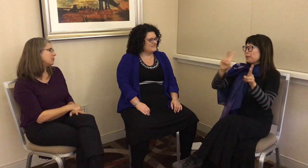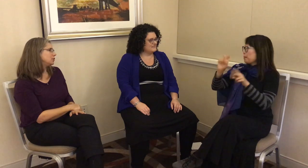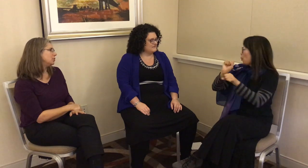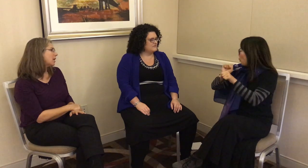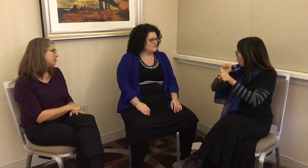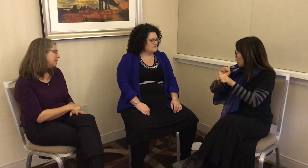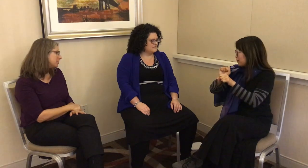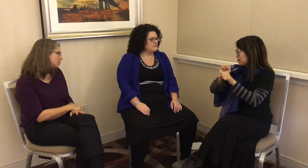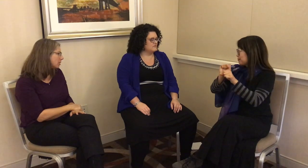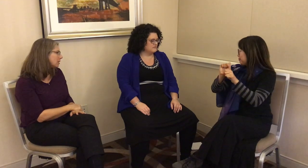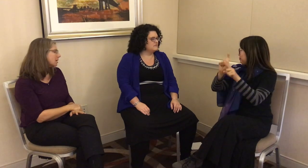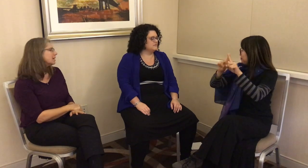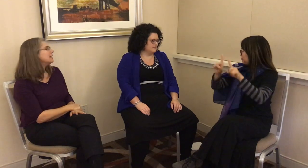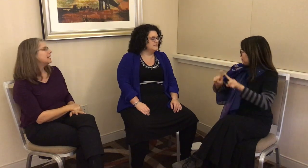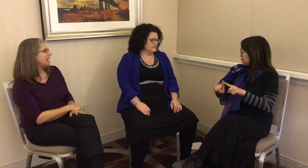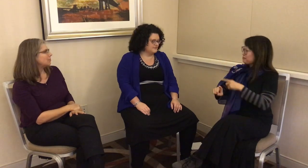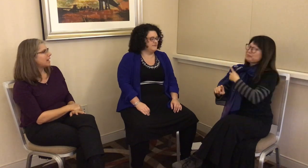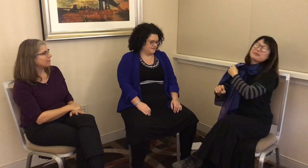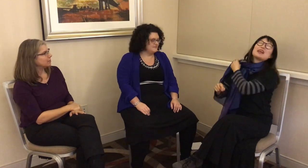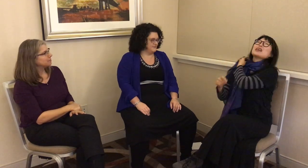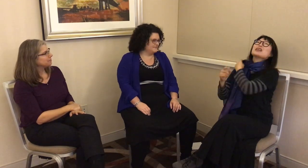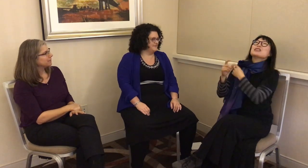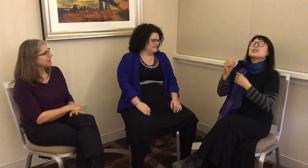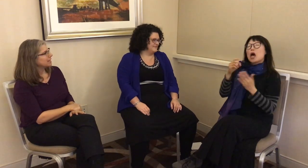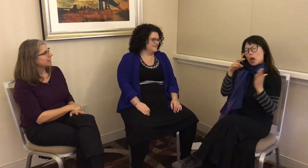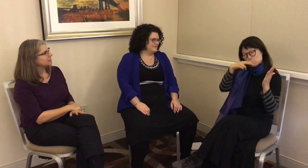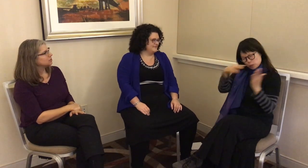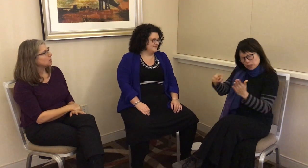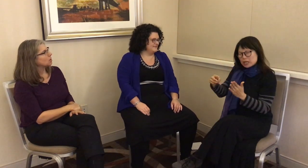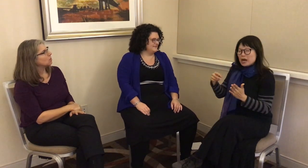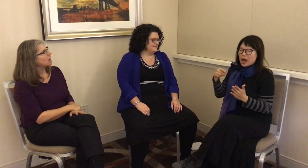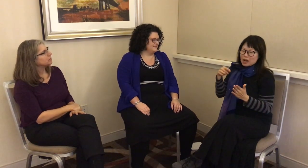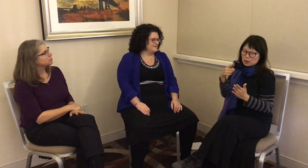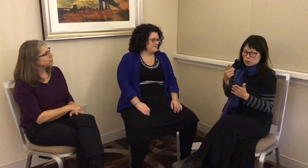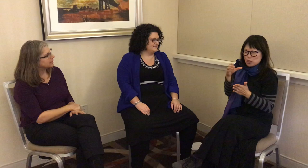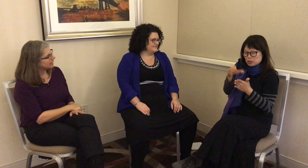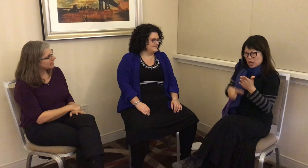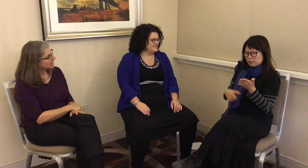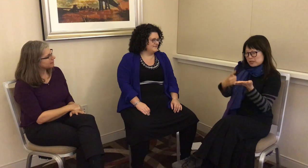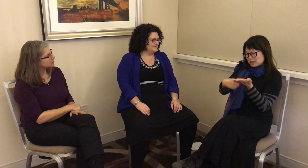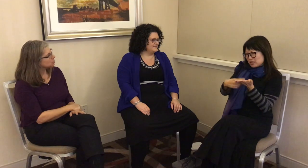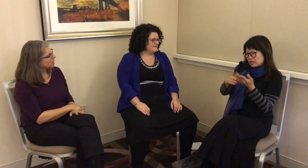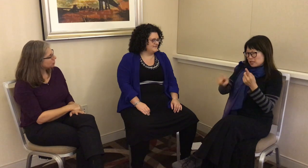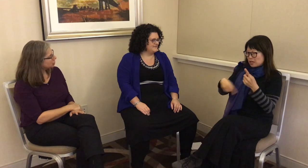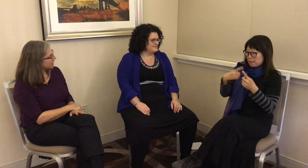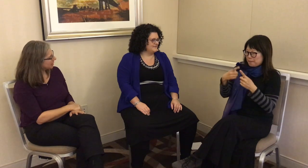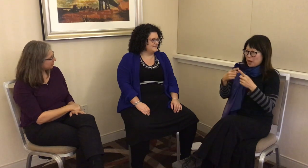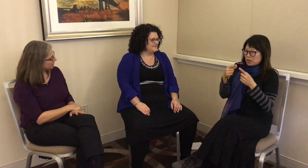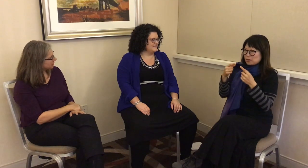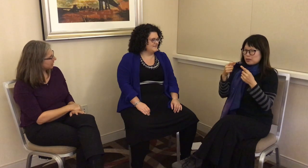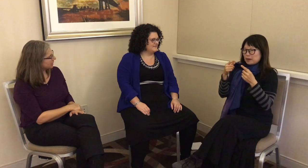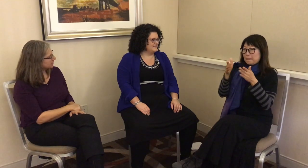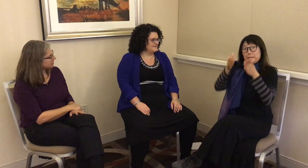to other people’s work and what have you. I was reading and there was one chapter that